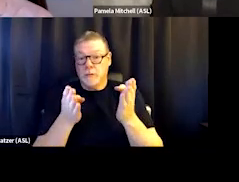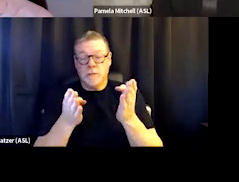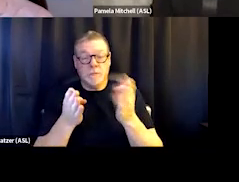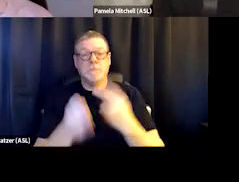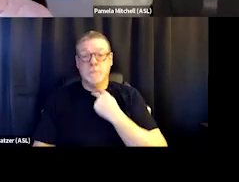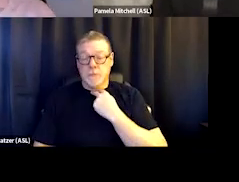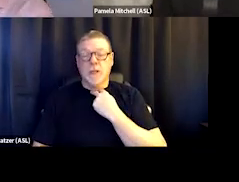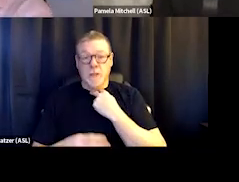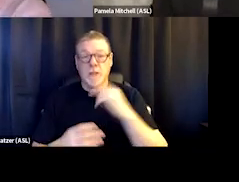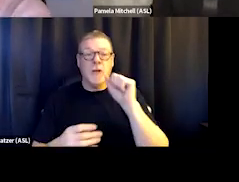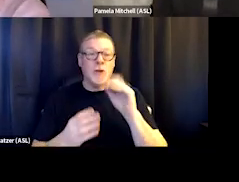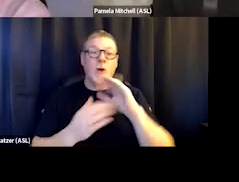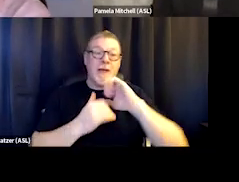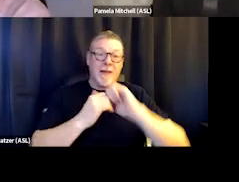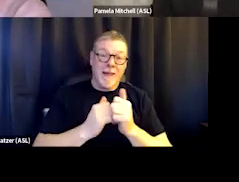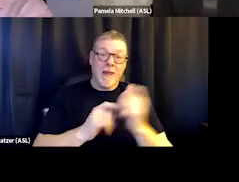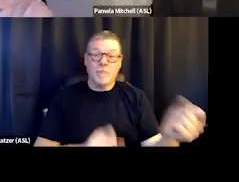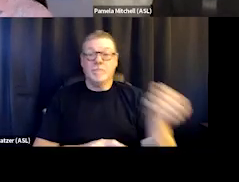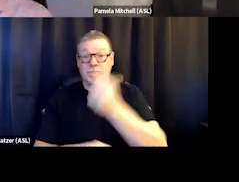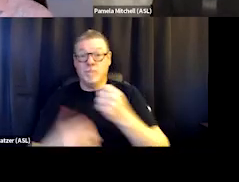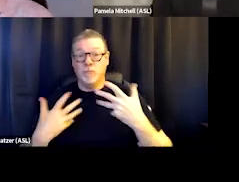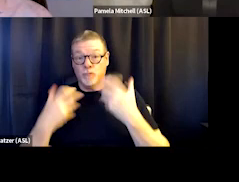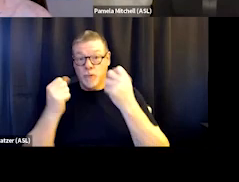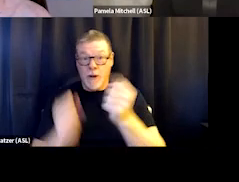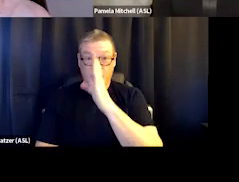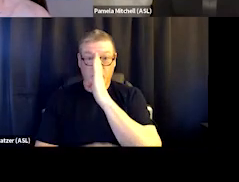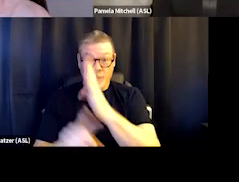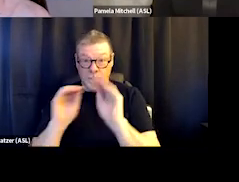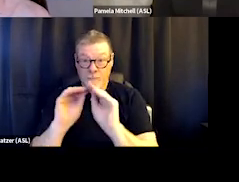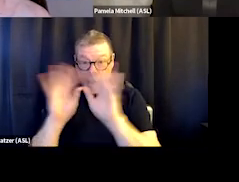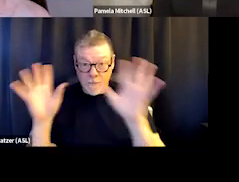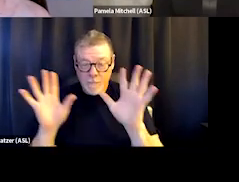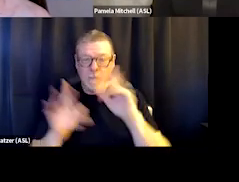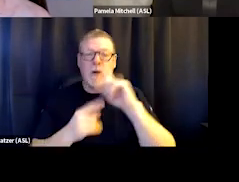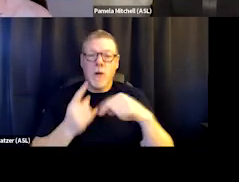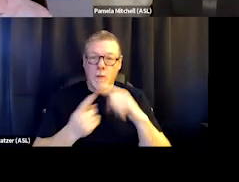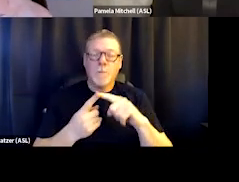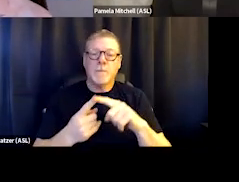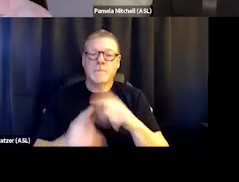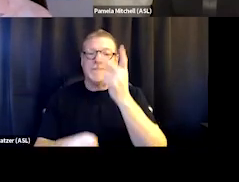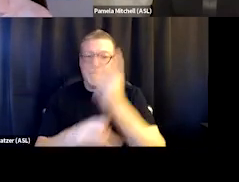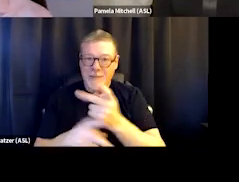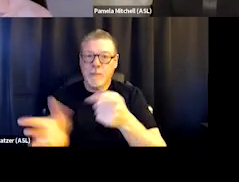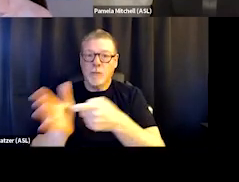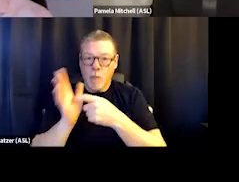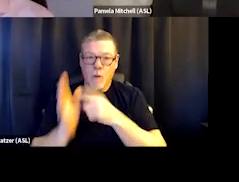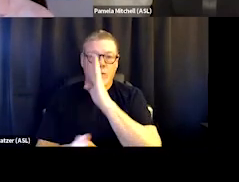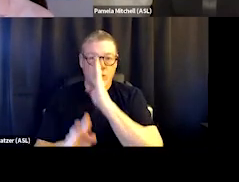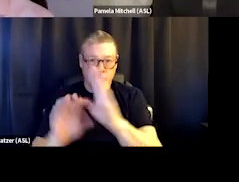So in order to get into a recovery house in that situation where there's, you know, an abstinence requirement so that it's not a trigger